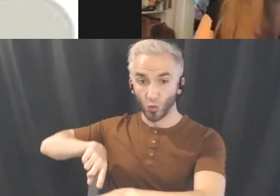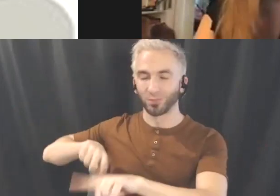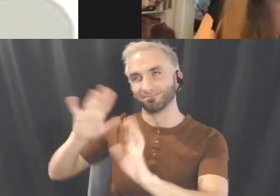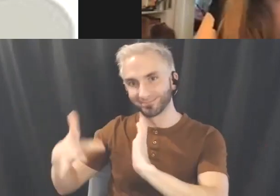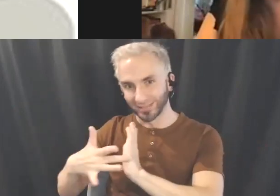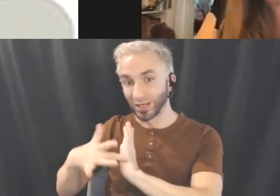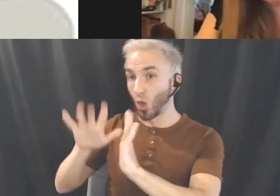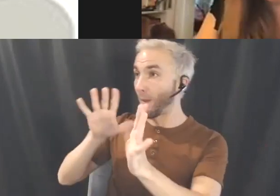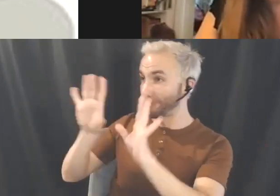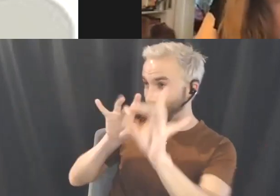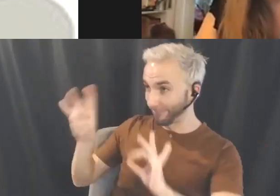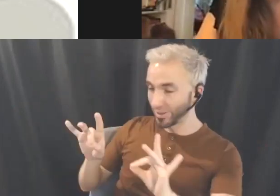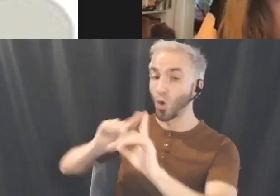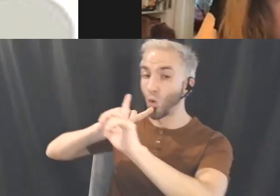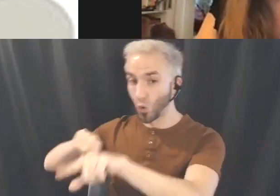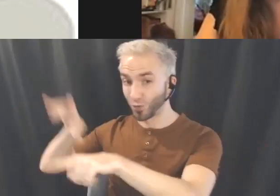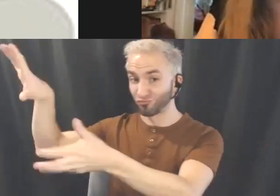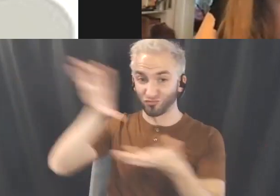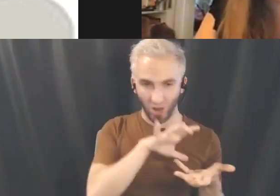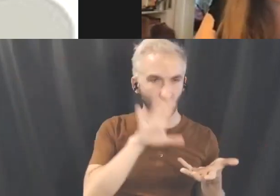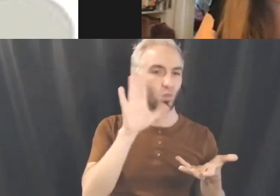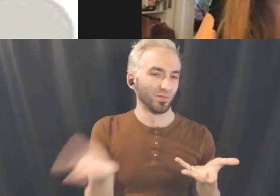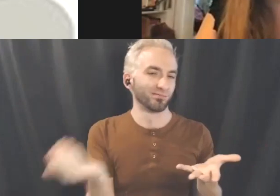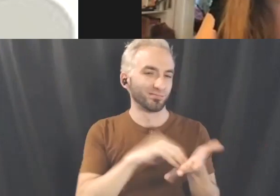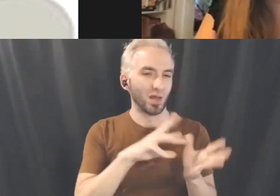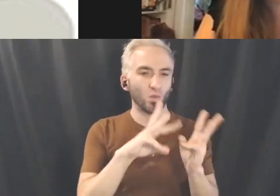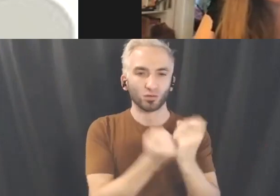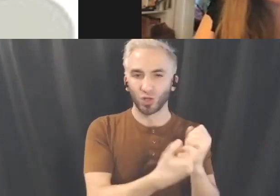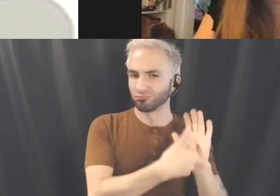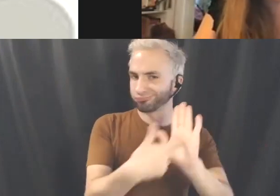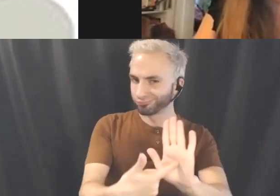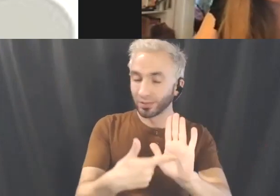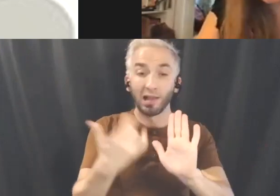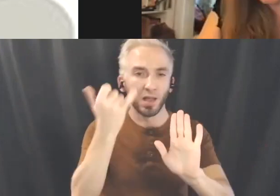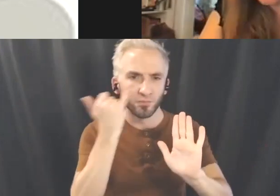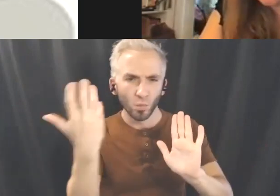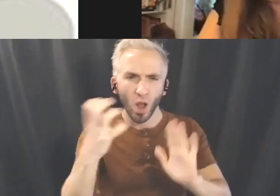look to consult in terms of some of the equipment that we're looking at and we're looking to purchase,